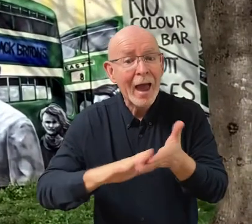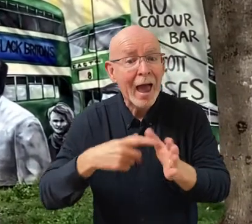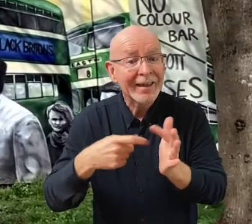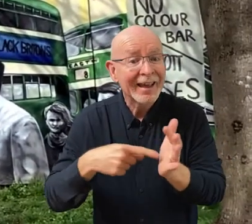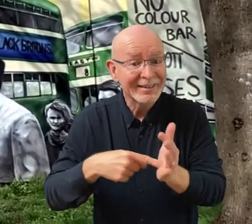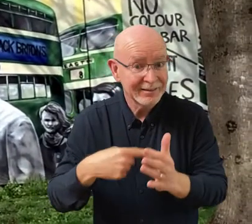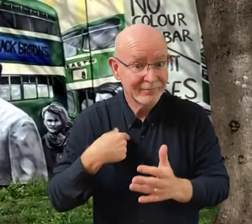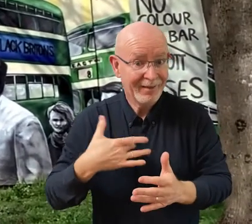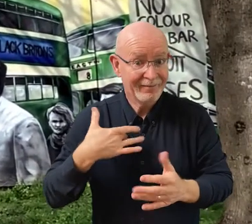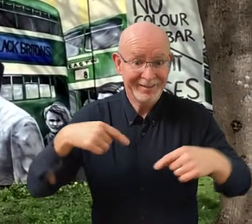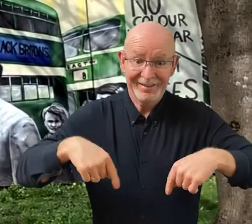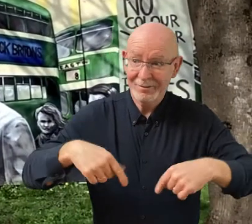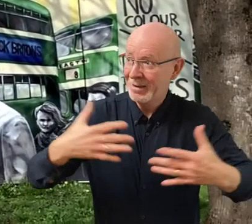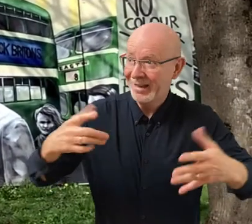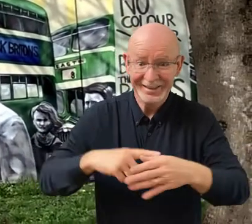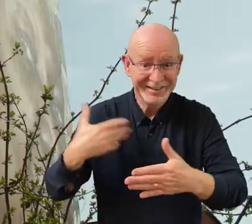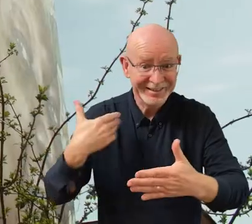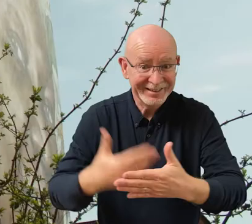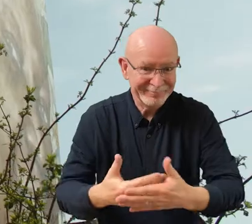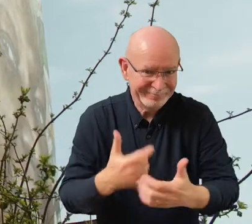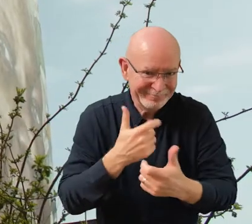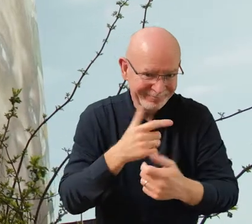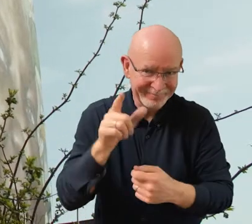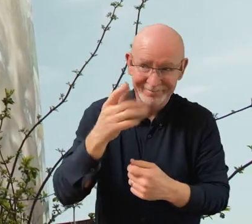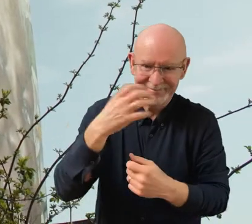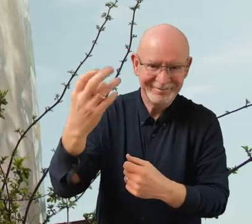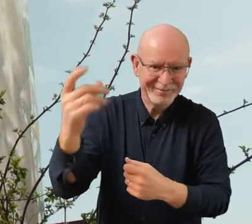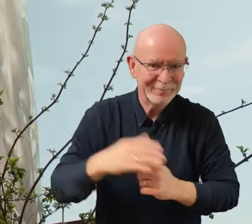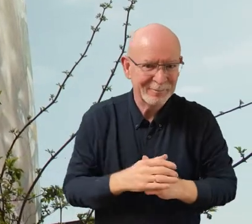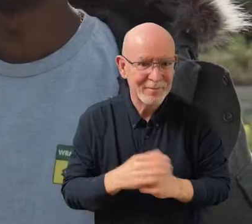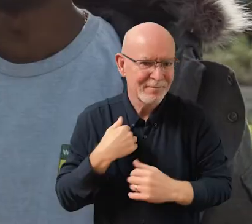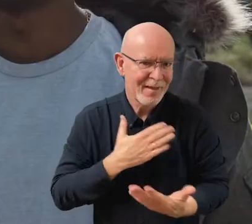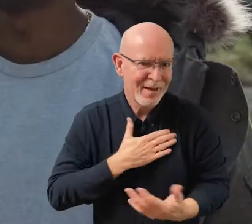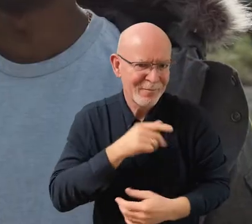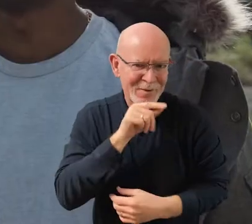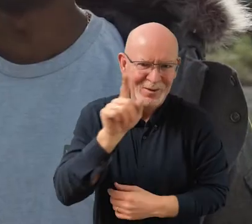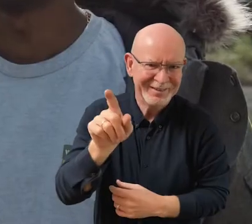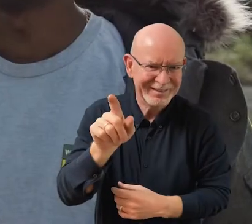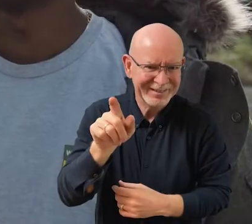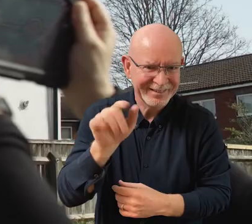And I'm living around here for many years. I liked the birds, on Barbara Dettering's one,